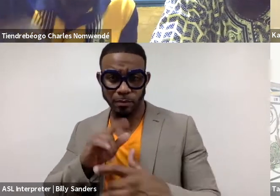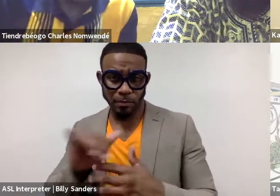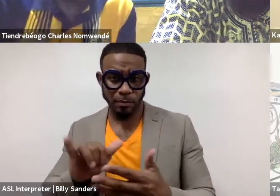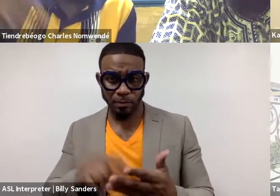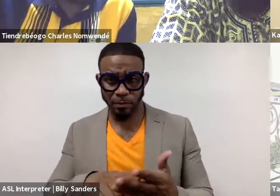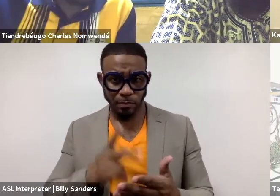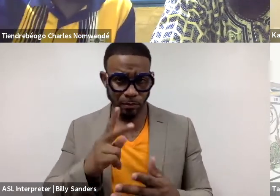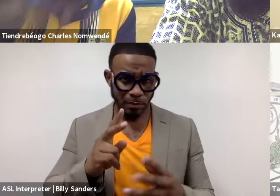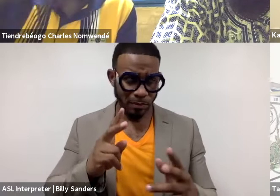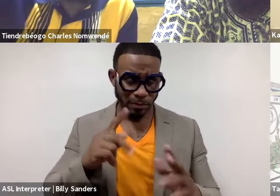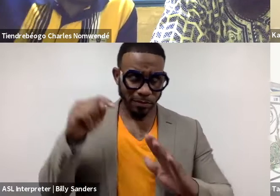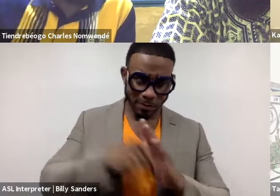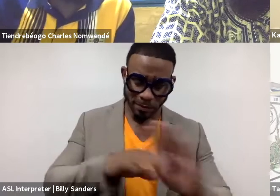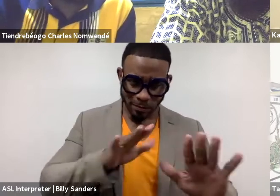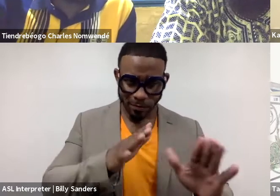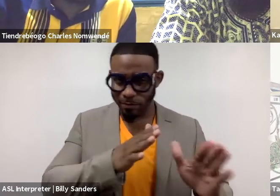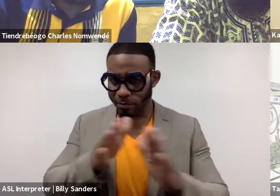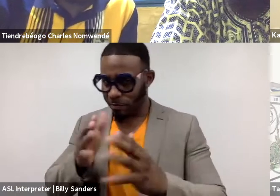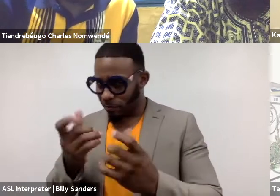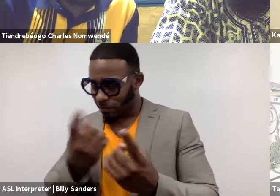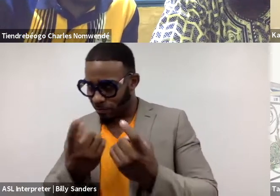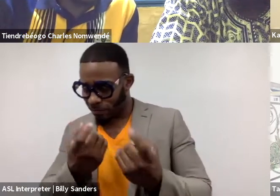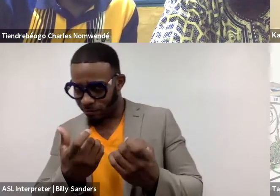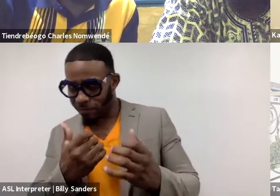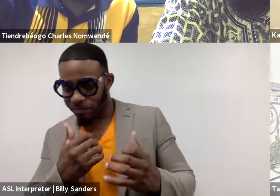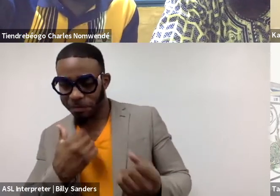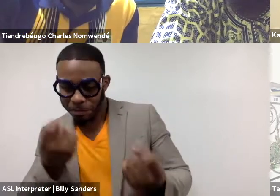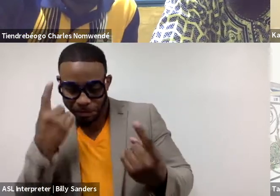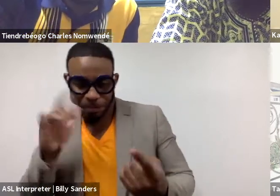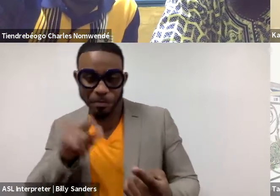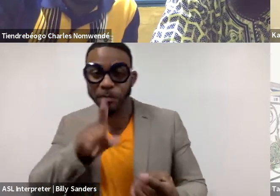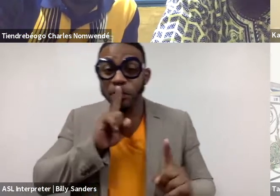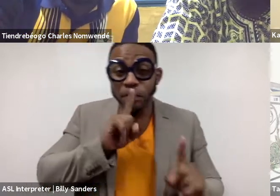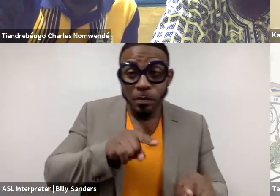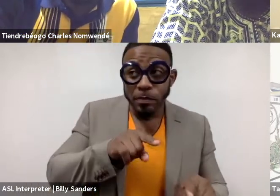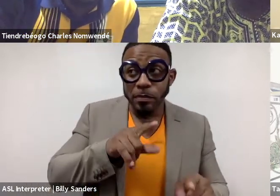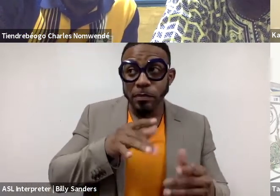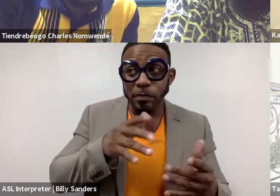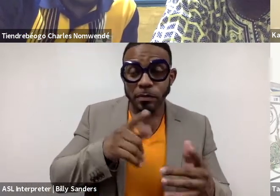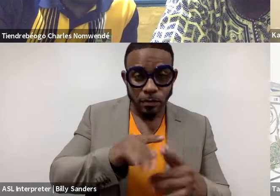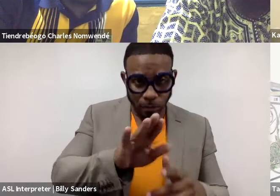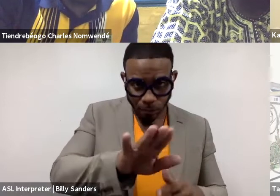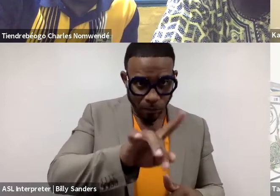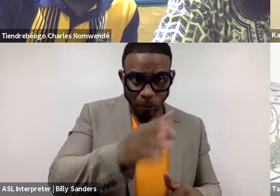That's why I am going with a lot of questions, but I think you are answering to your question